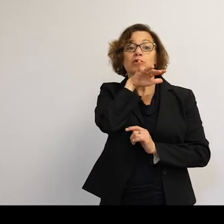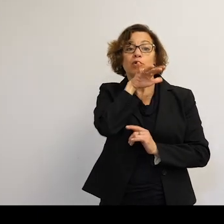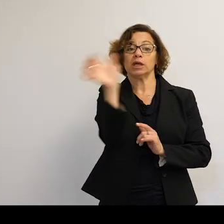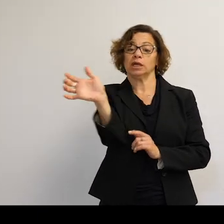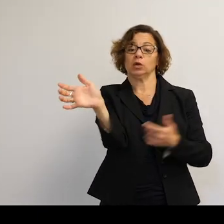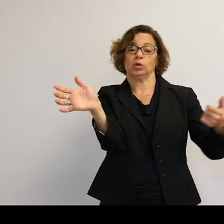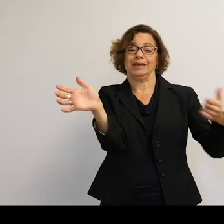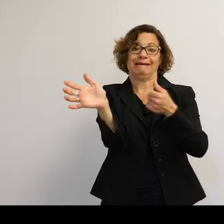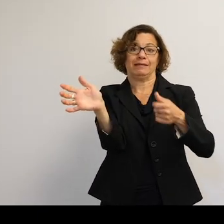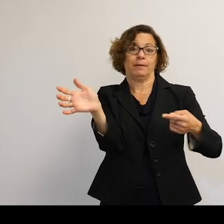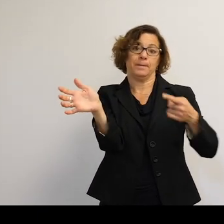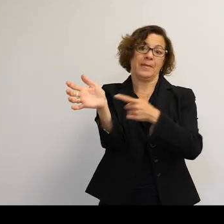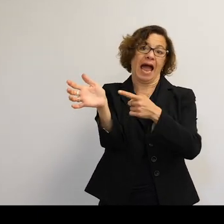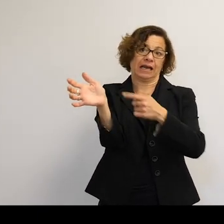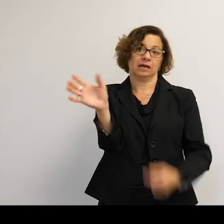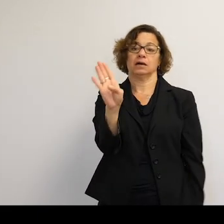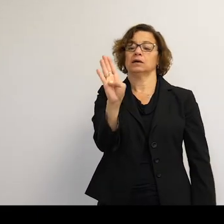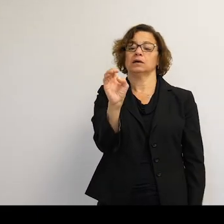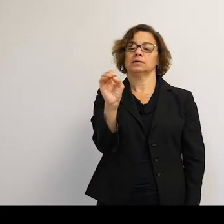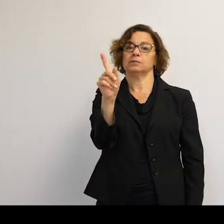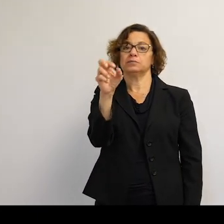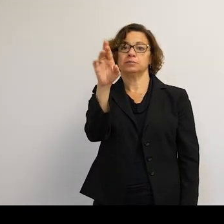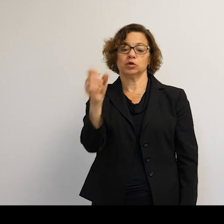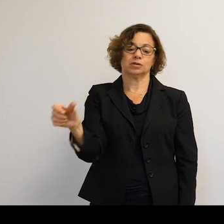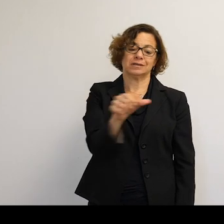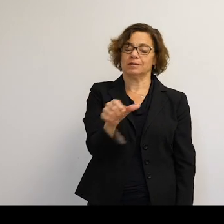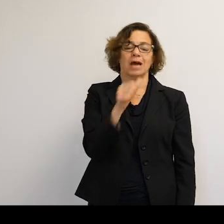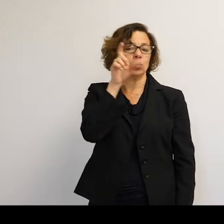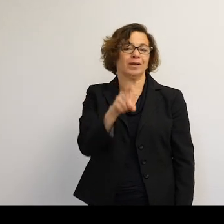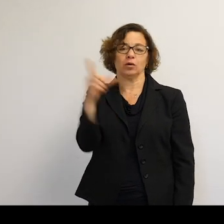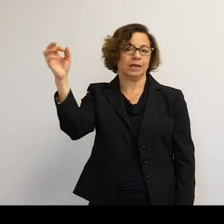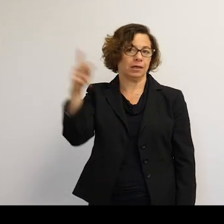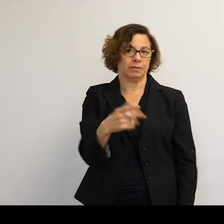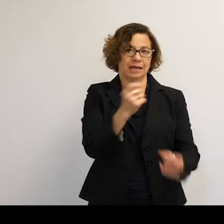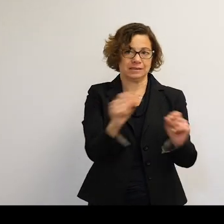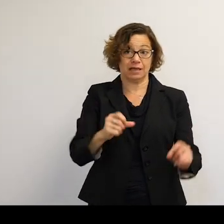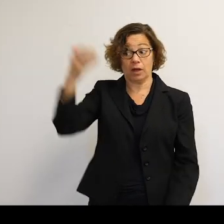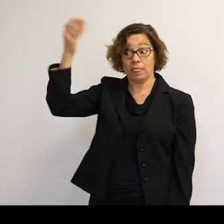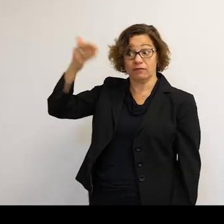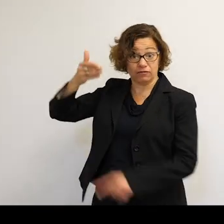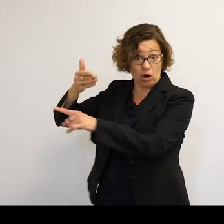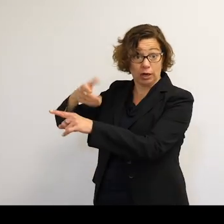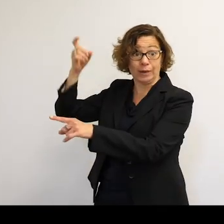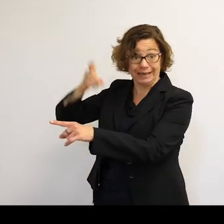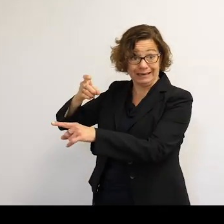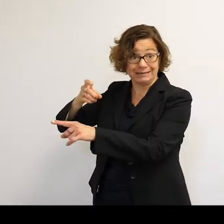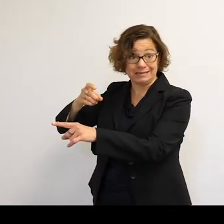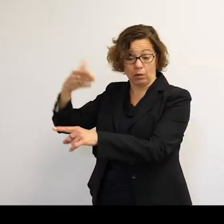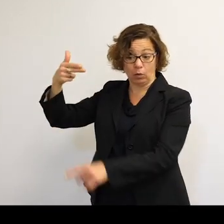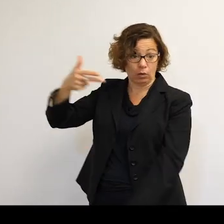its rear hit the boosters, which aren't needed for a safe return to Earth. The windscreen is needed for a safe return to Earth.